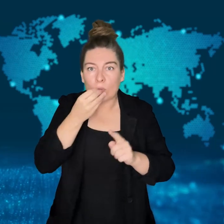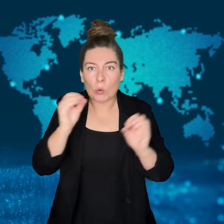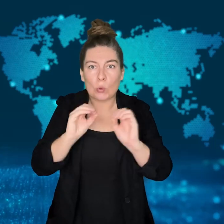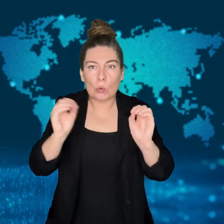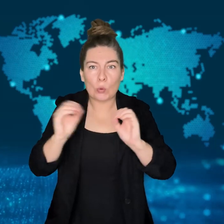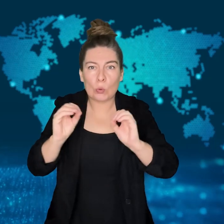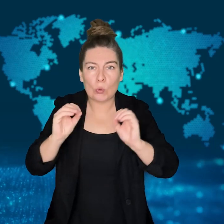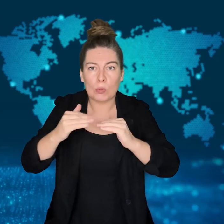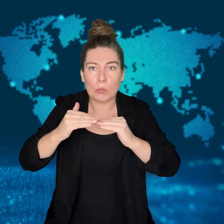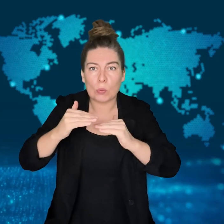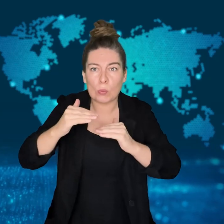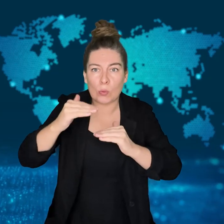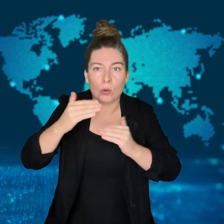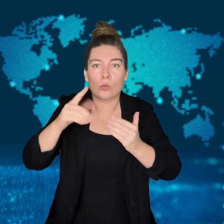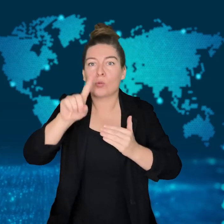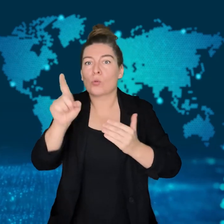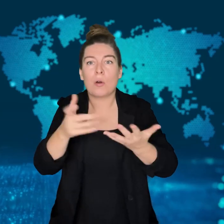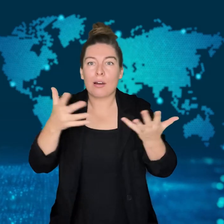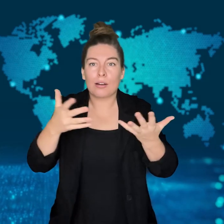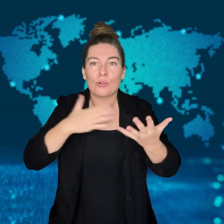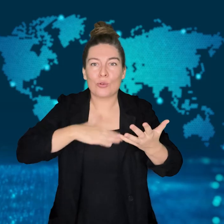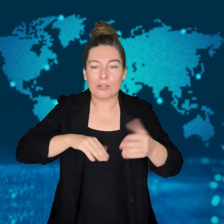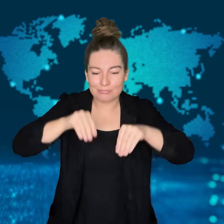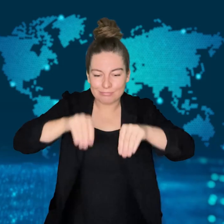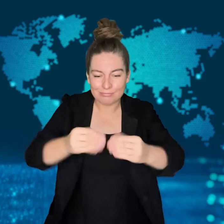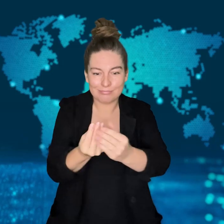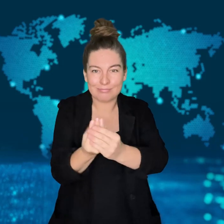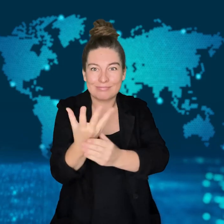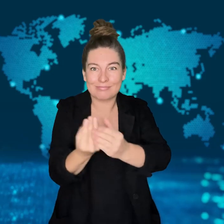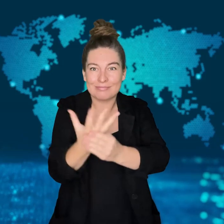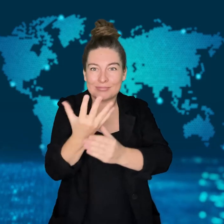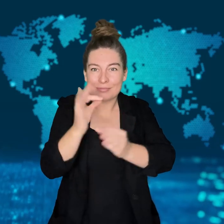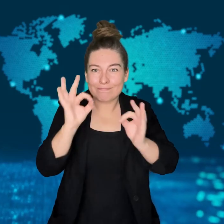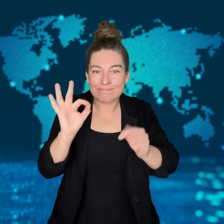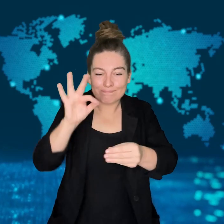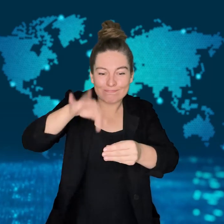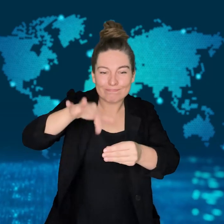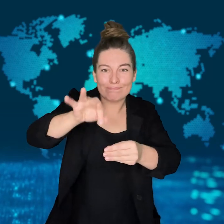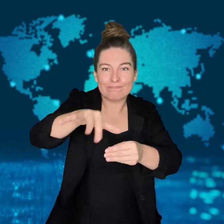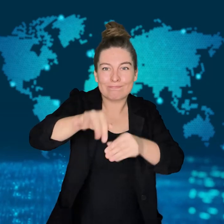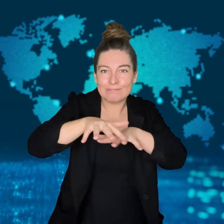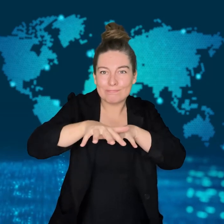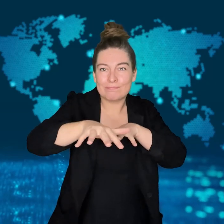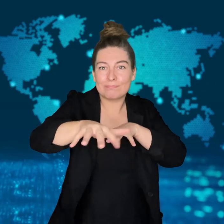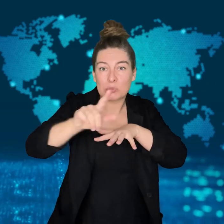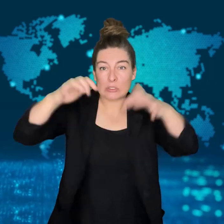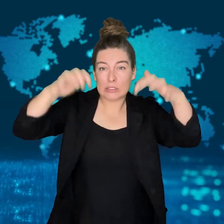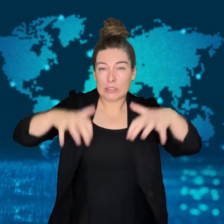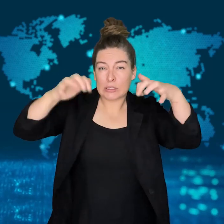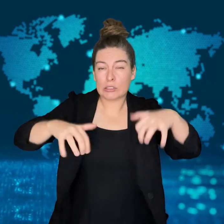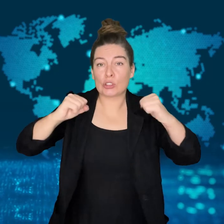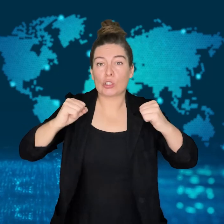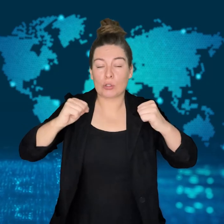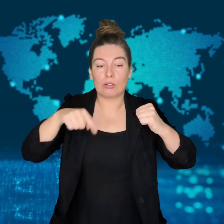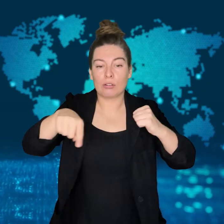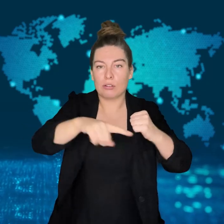An increase in waterborne diseases such as cholera and watery diarrhea makes people sick.